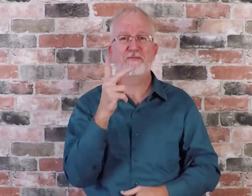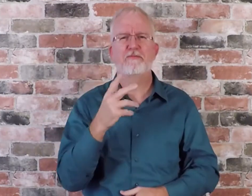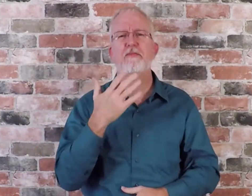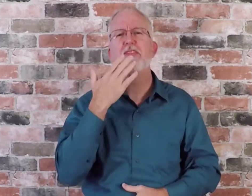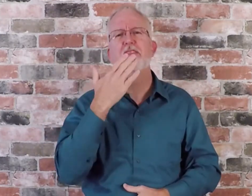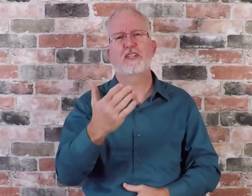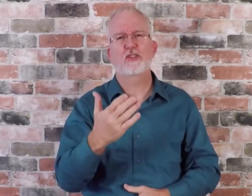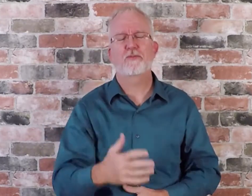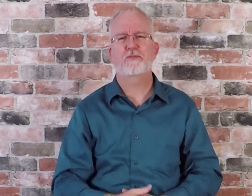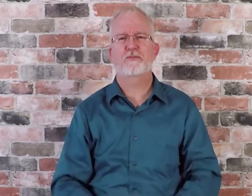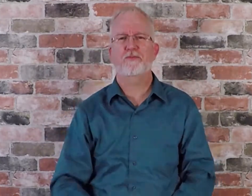Thank you!